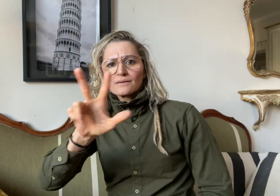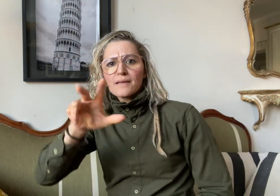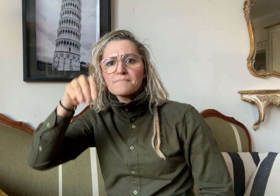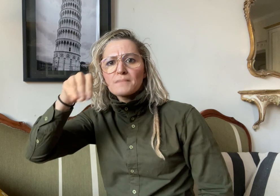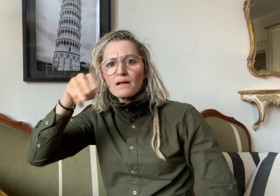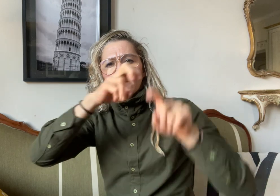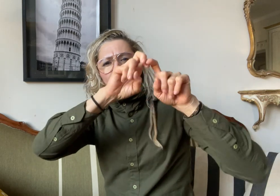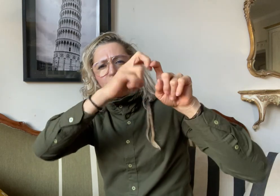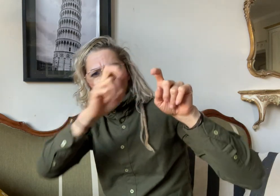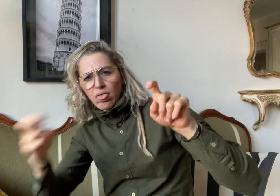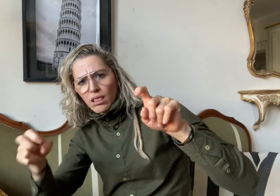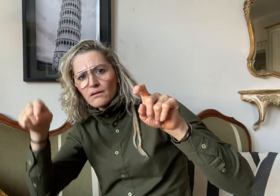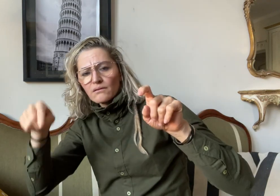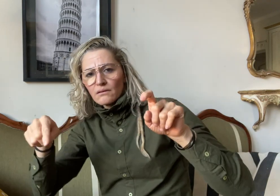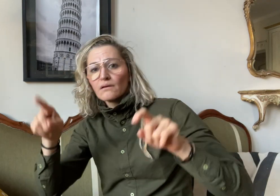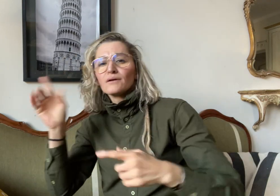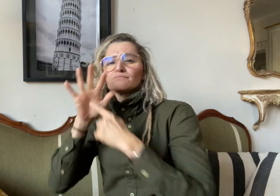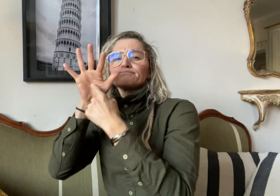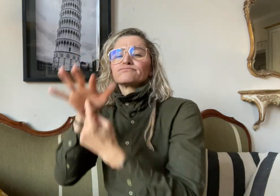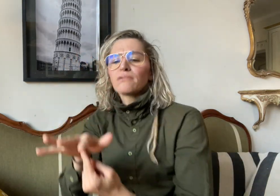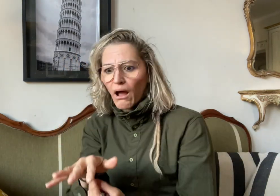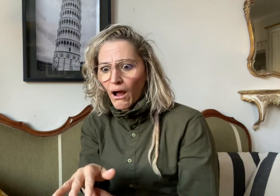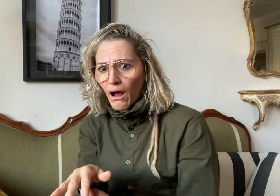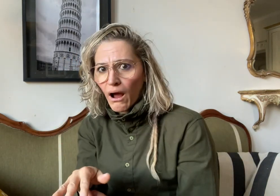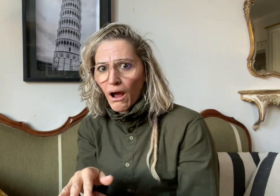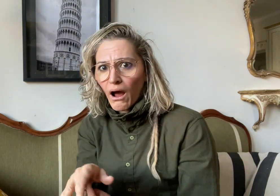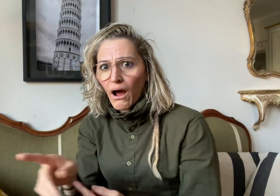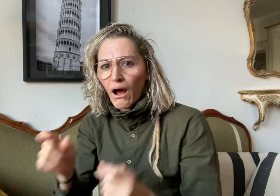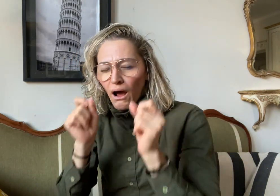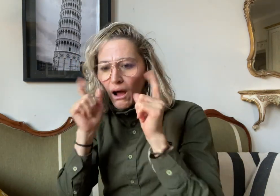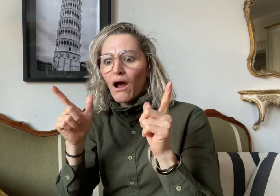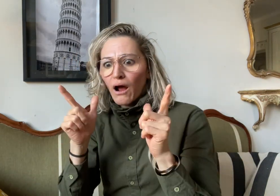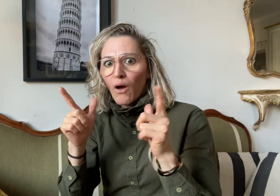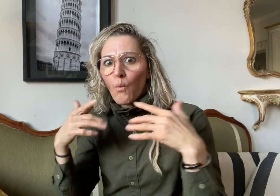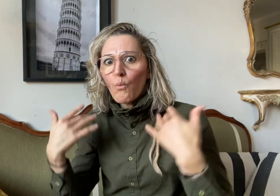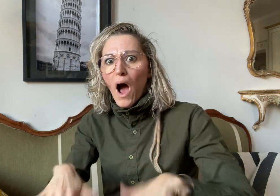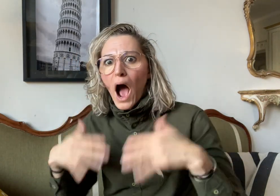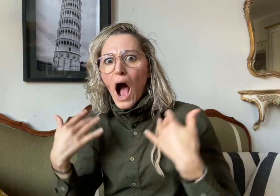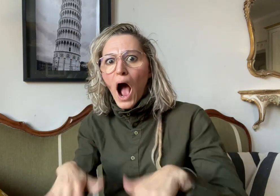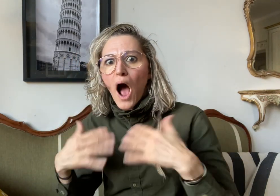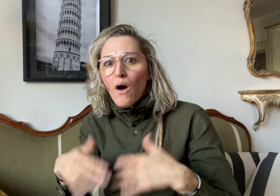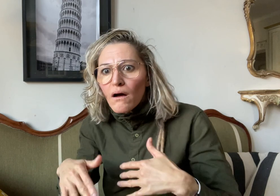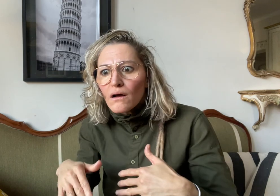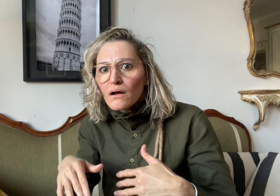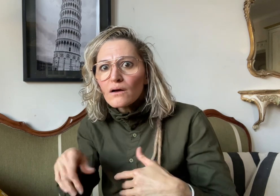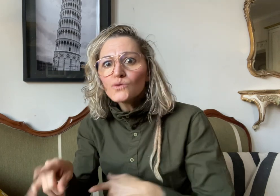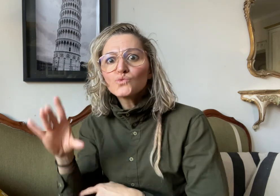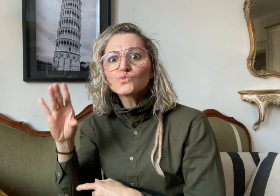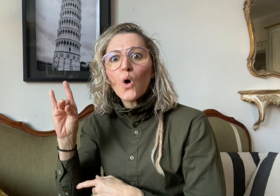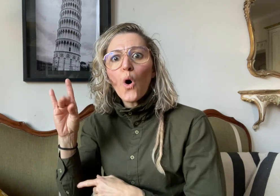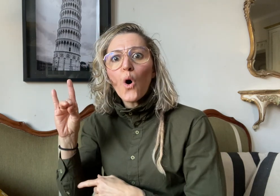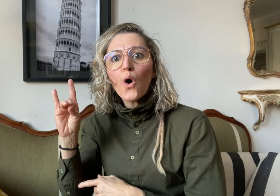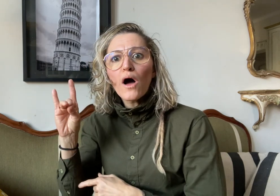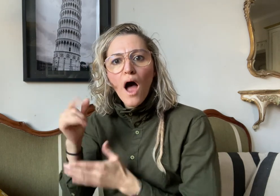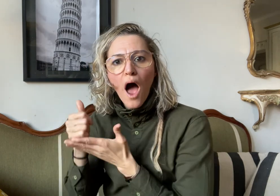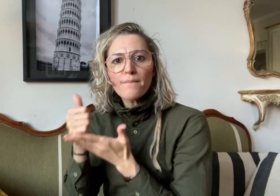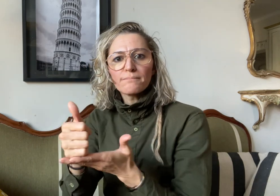the incredible story of how a dog had saved her. Amelia,